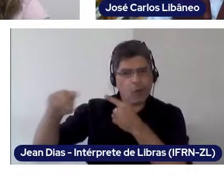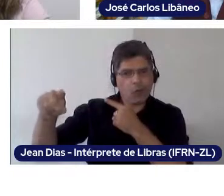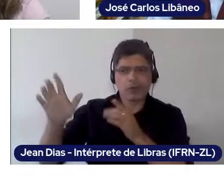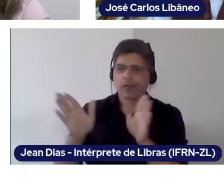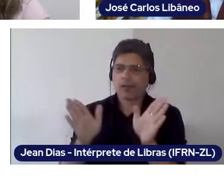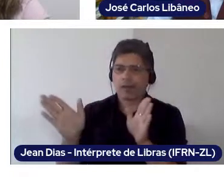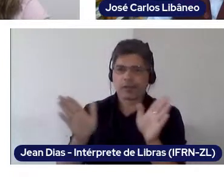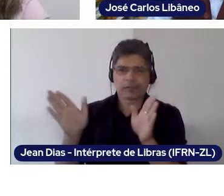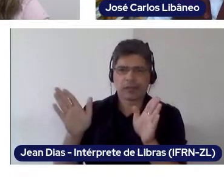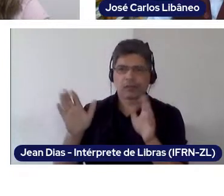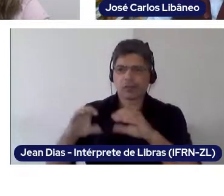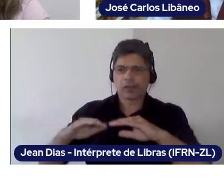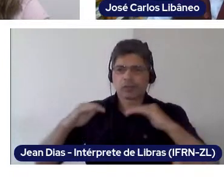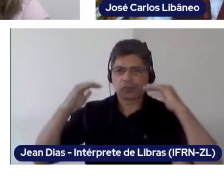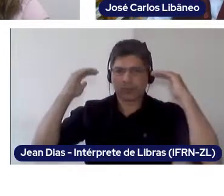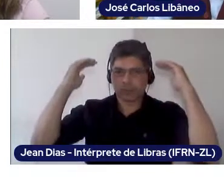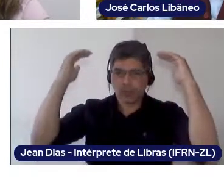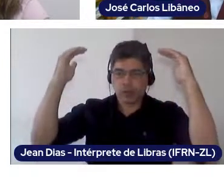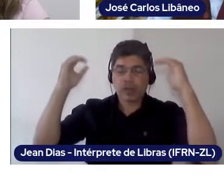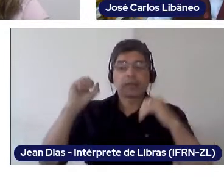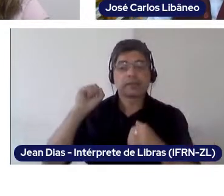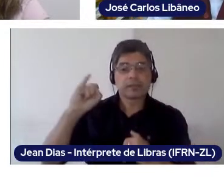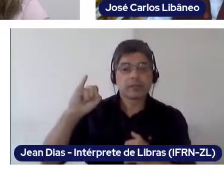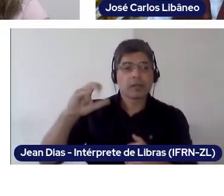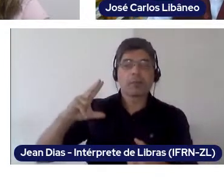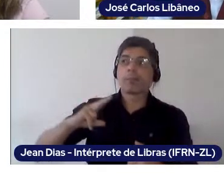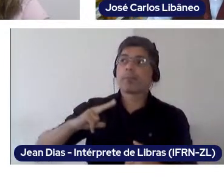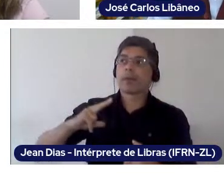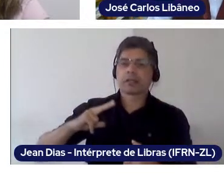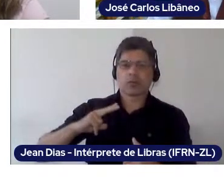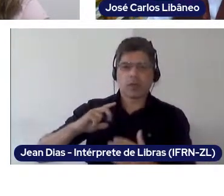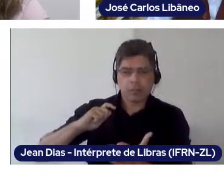because in charging the students we would have two types of students: